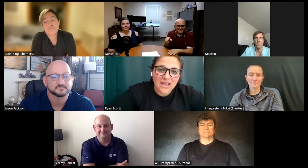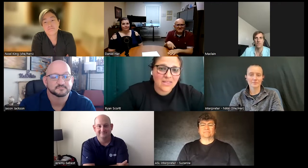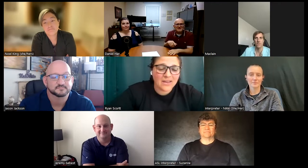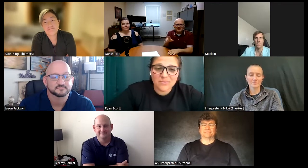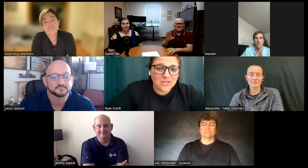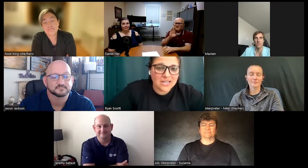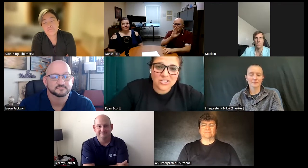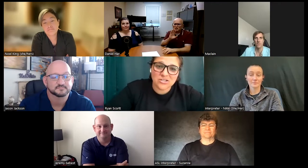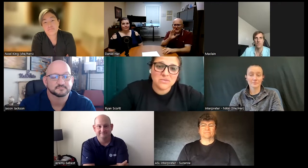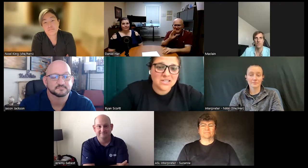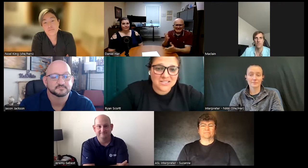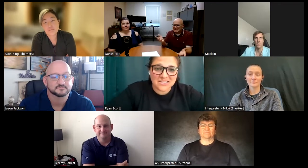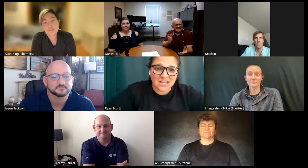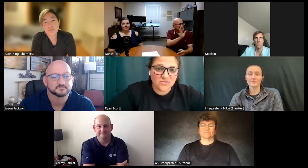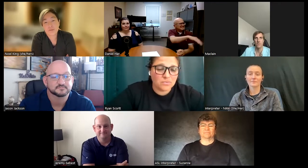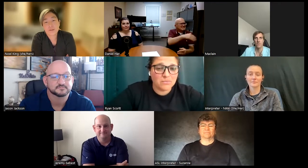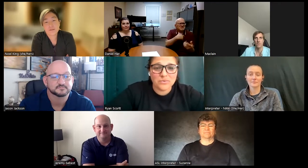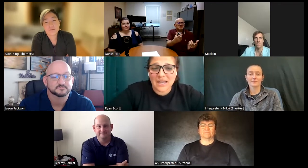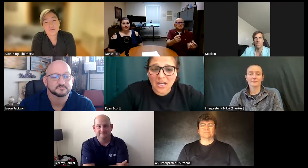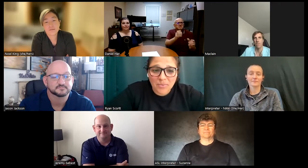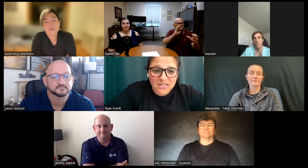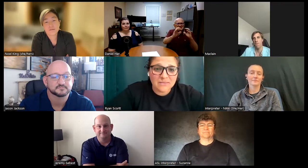that communication just was not successful people would hang up on him